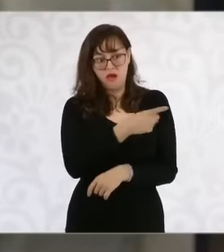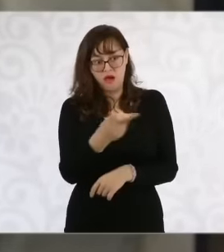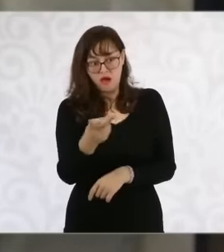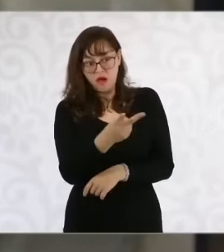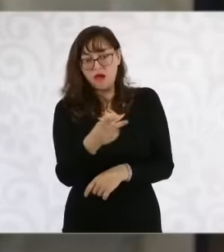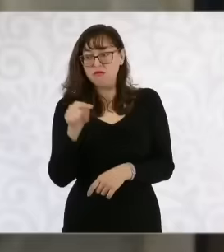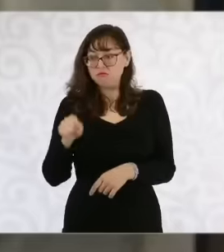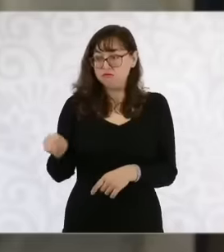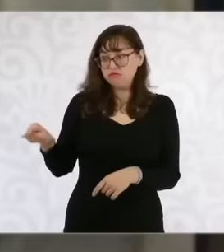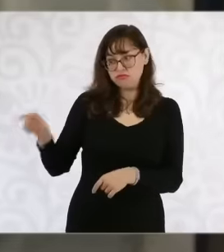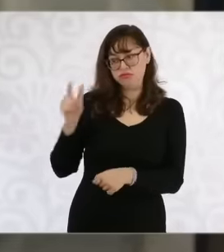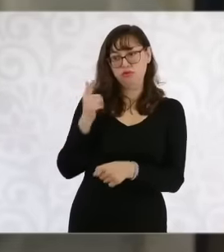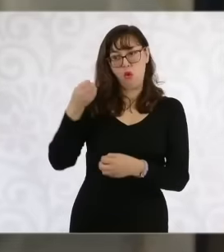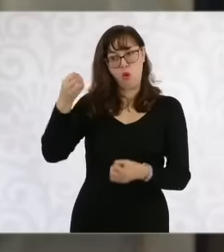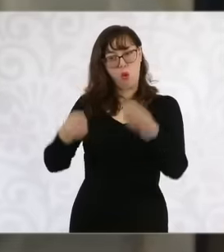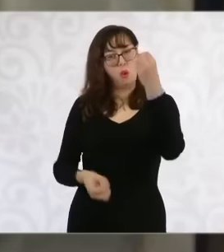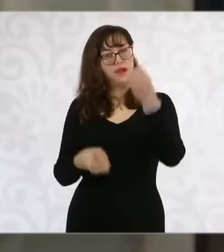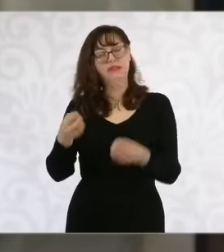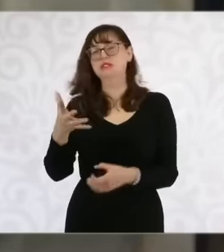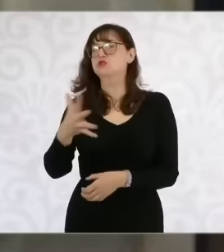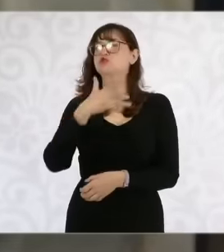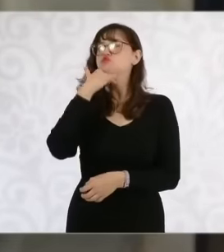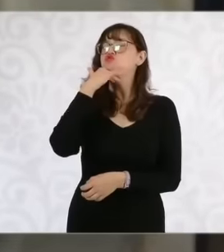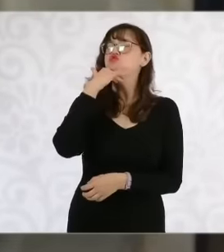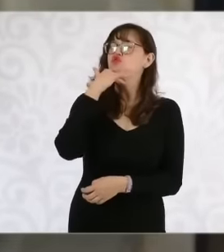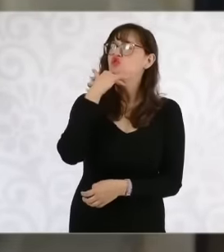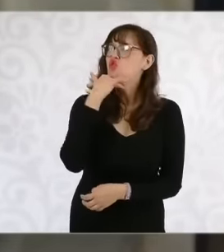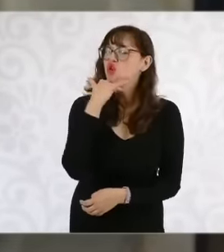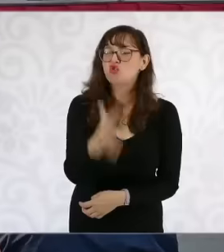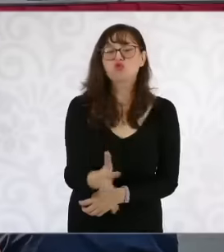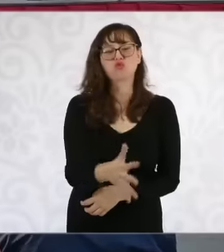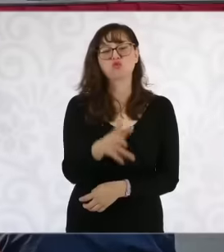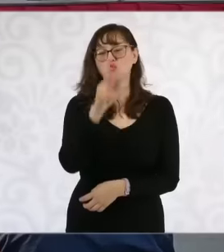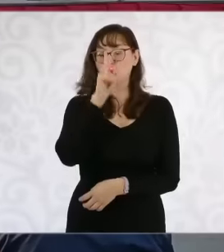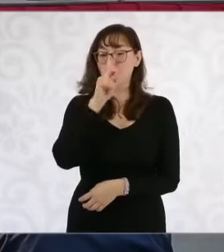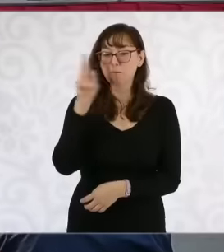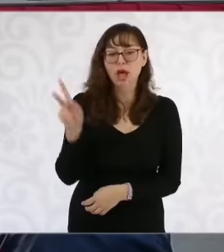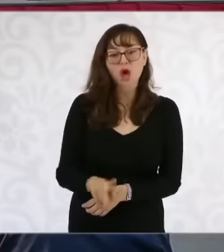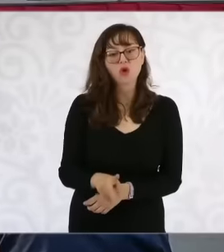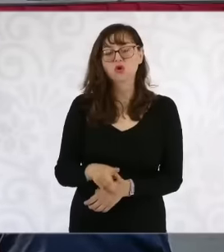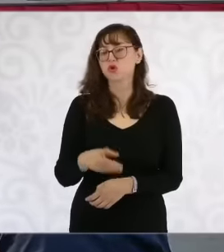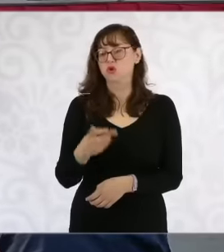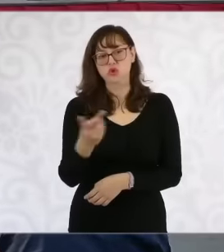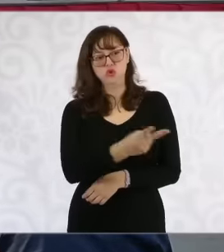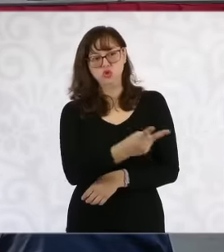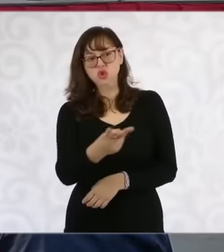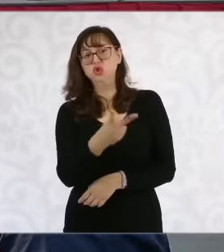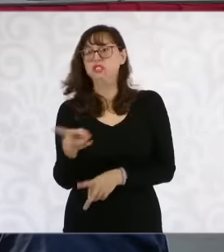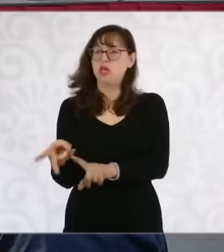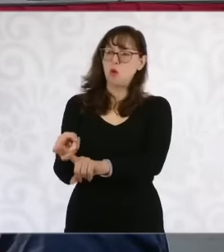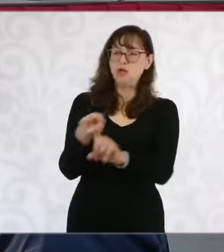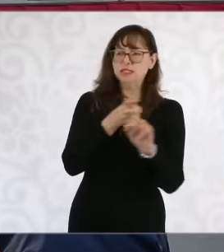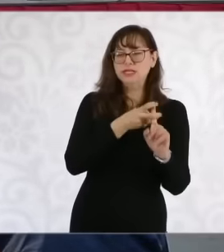They acted in a very corrupt way because they released these criminals. Enrique Fuentes